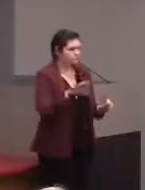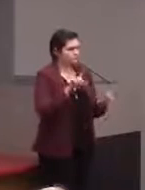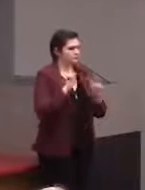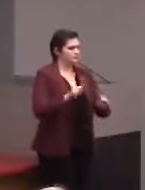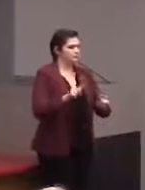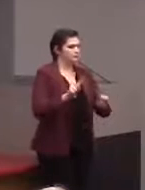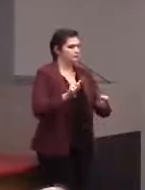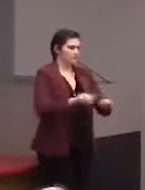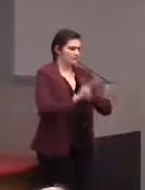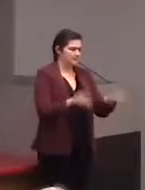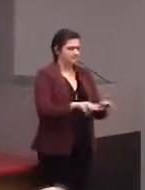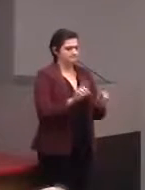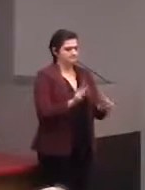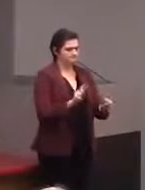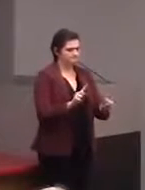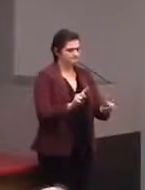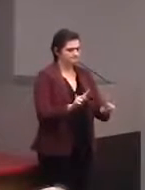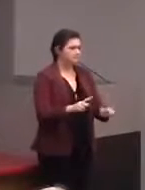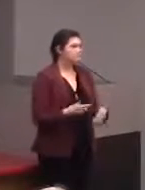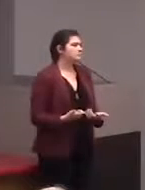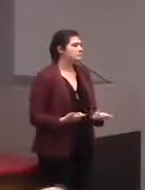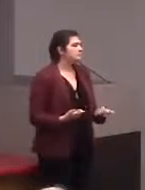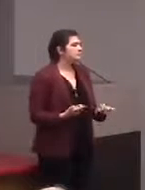and have fun and get your hands on interesting stuff.